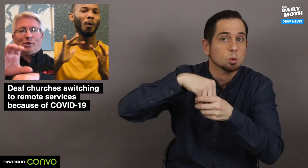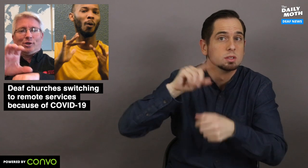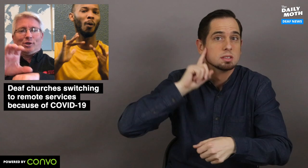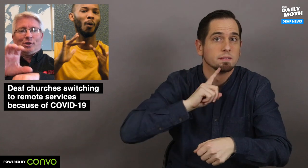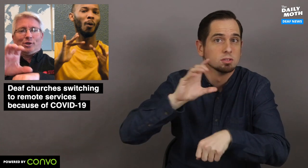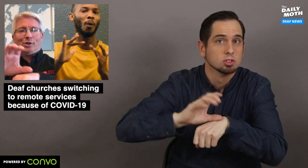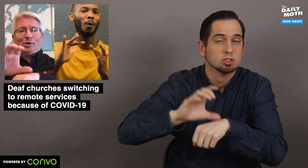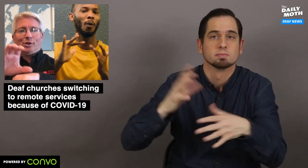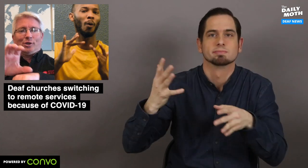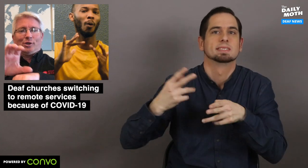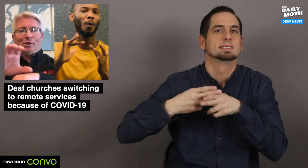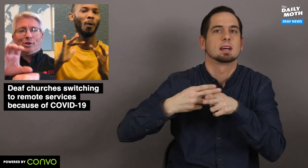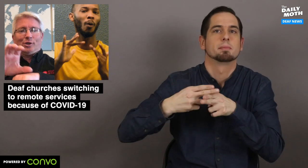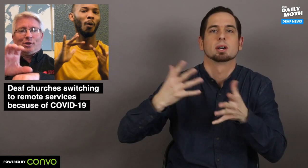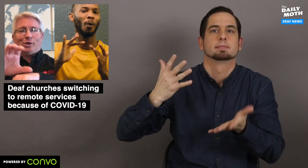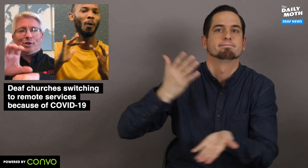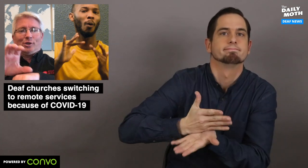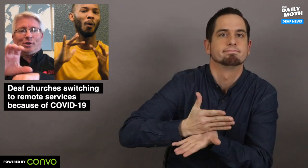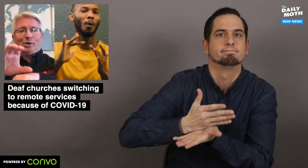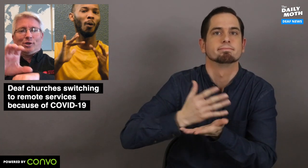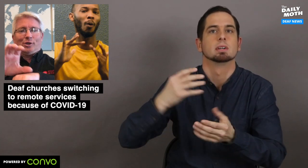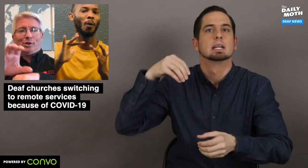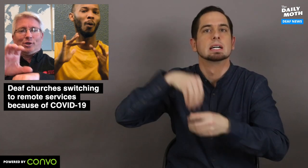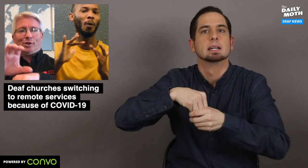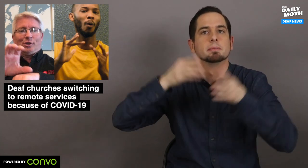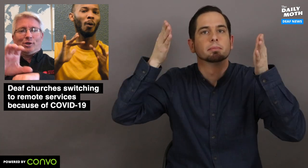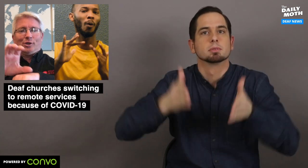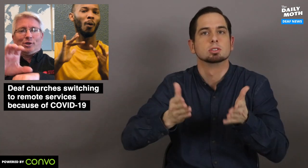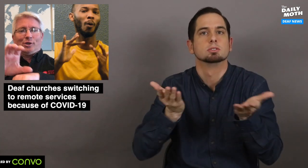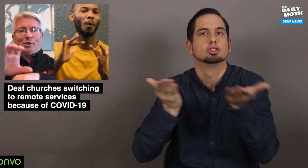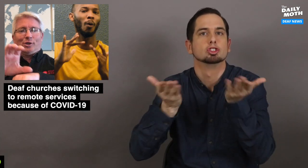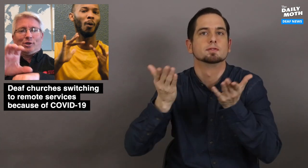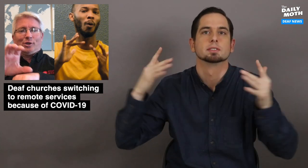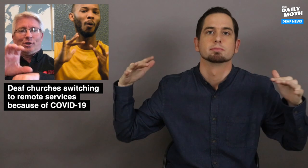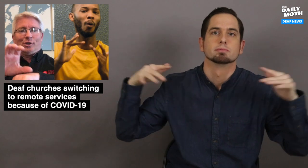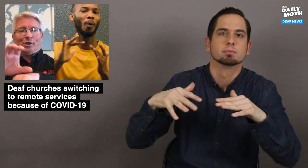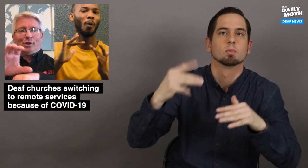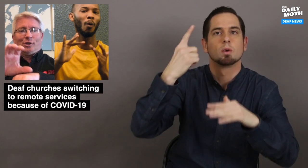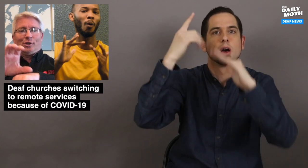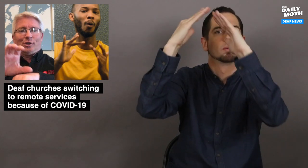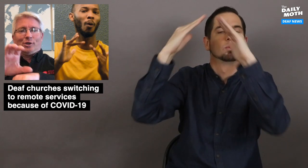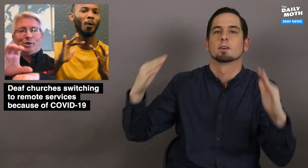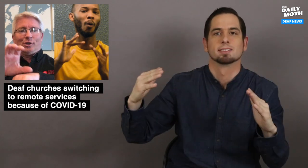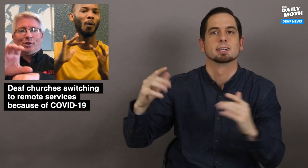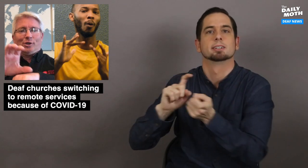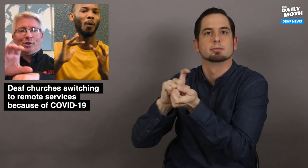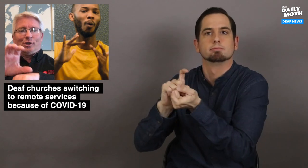including deaf churches, have temporarily stopped providing in-person services